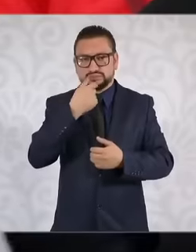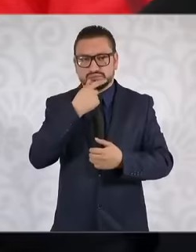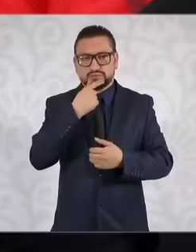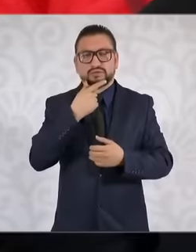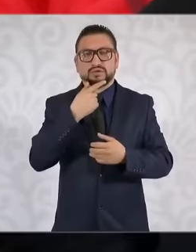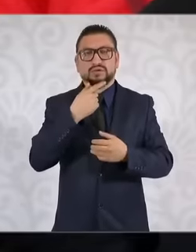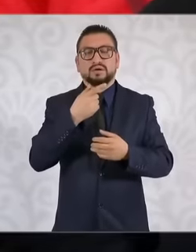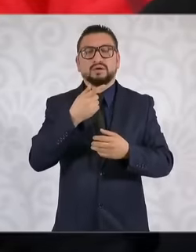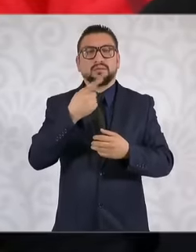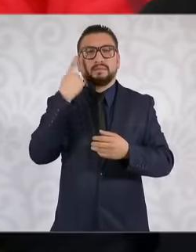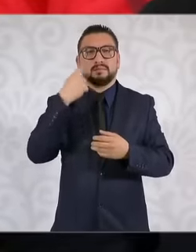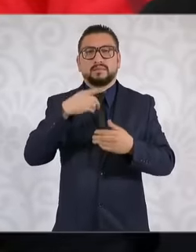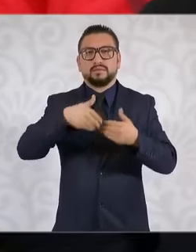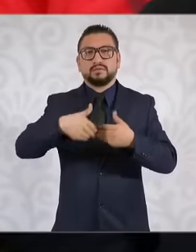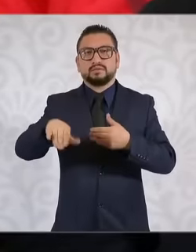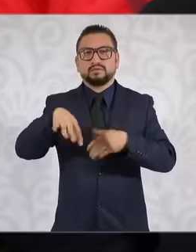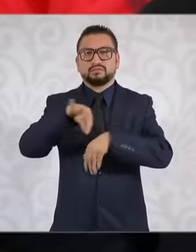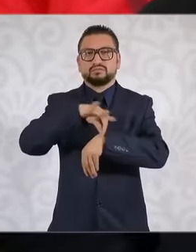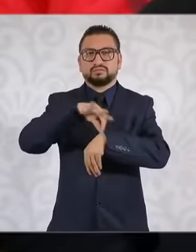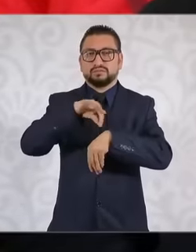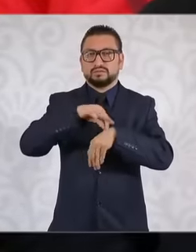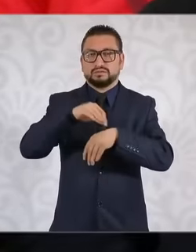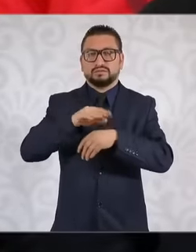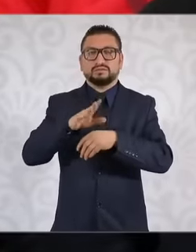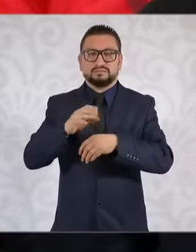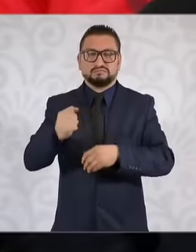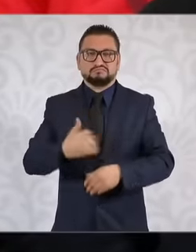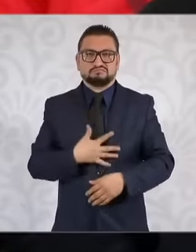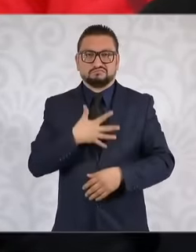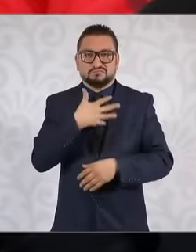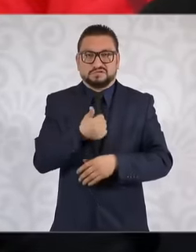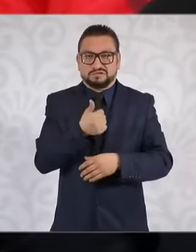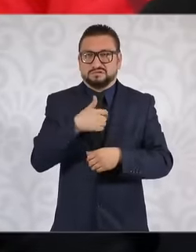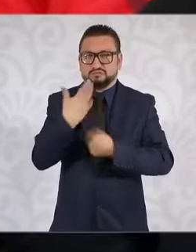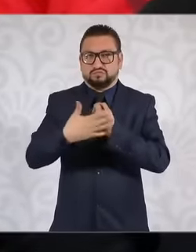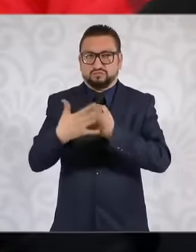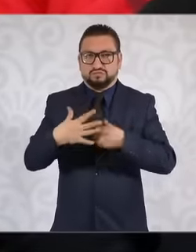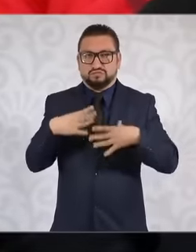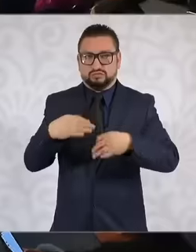will be managed in the wellness pharmacies that are planned to be installed next year,